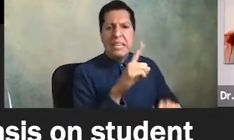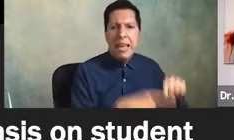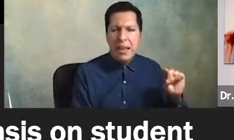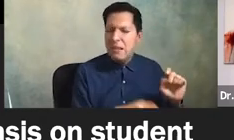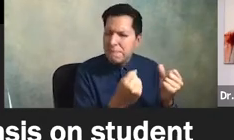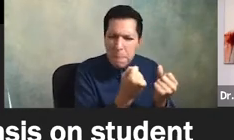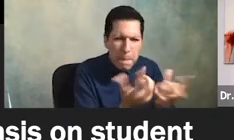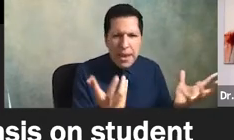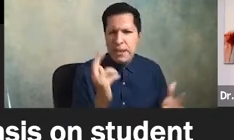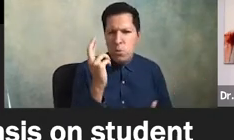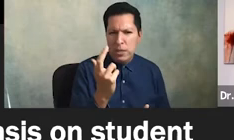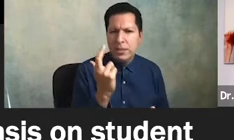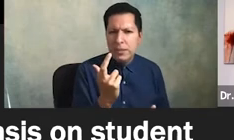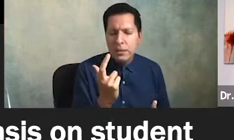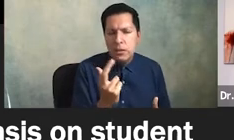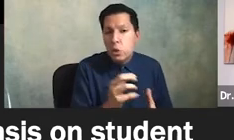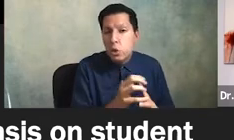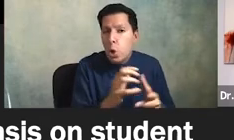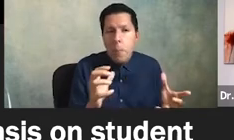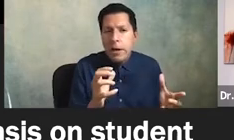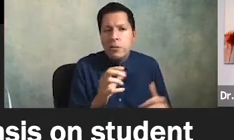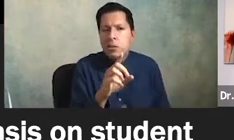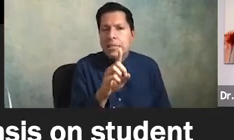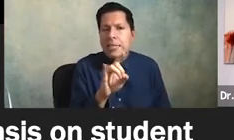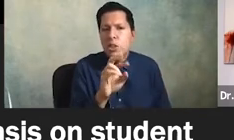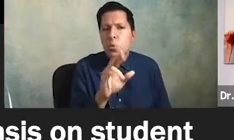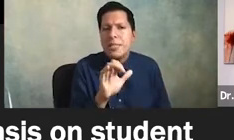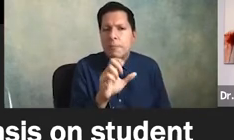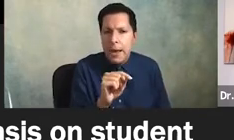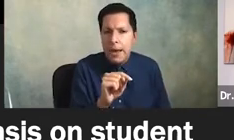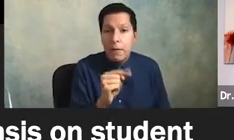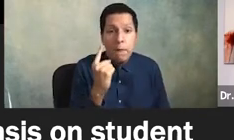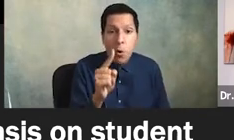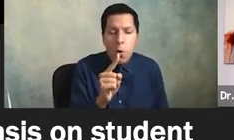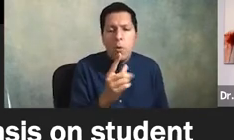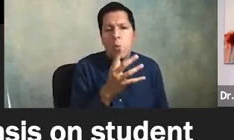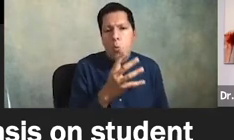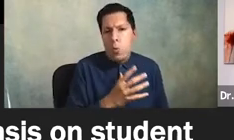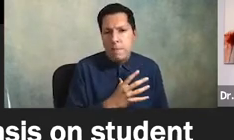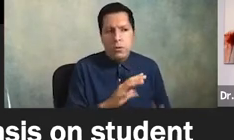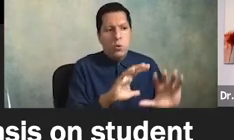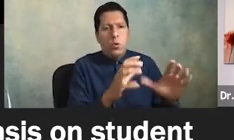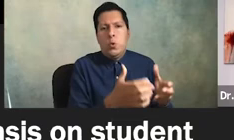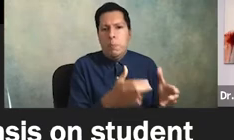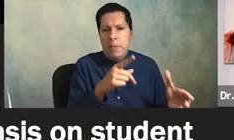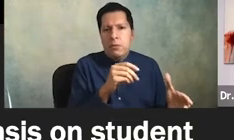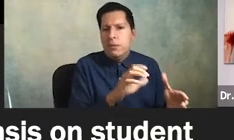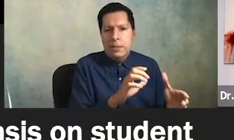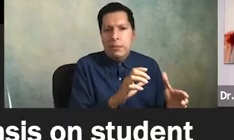um there's so much disrespect for women of color in the higher ed workplace men of color too to be